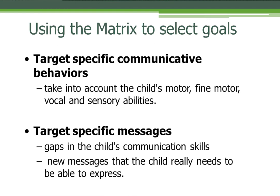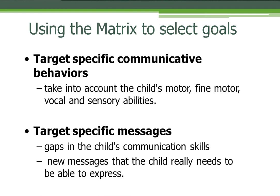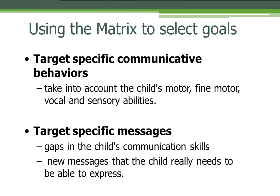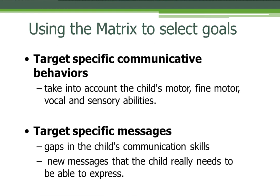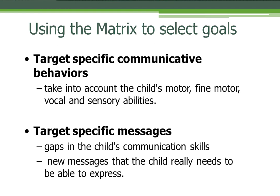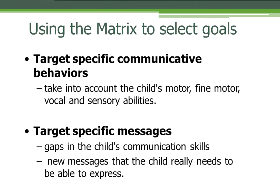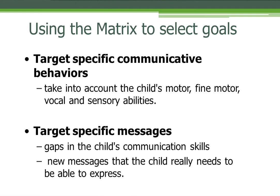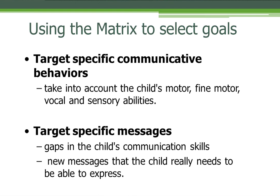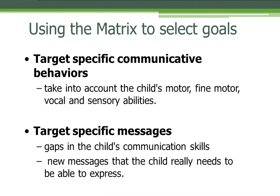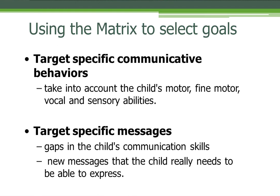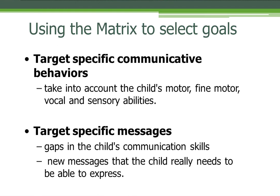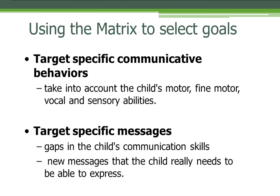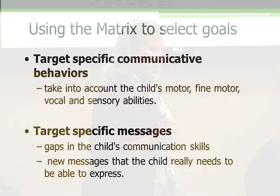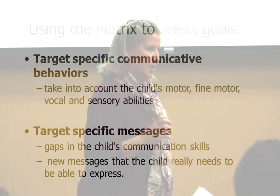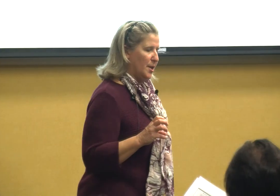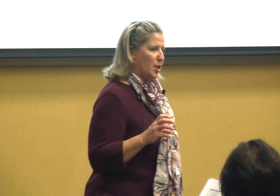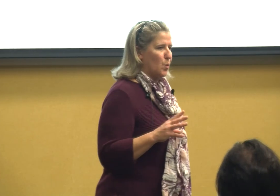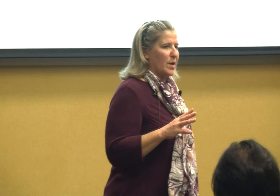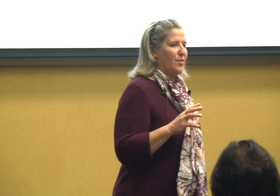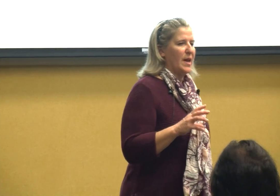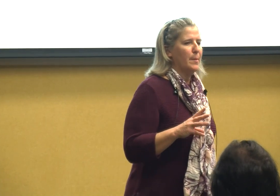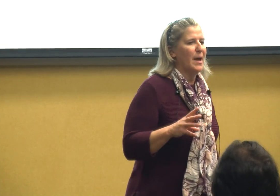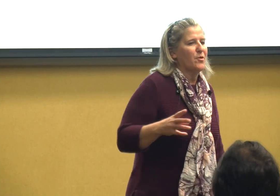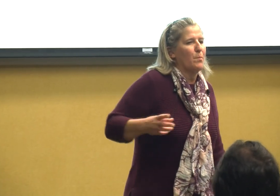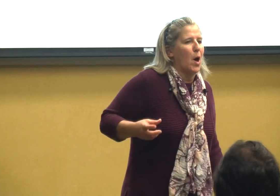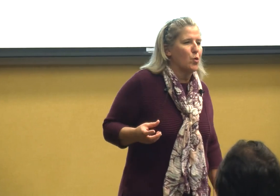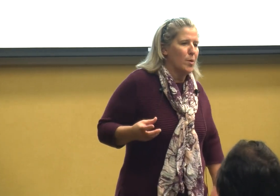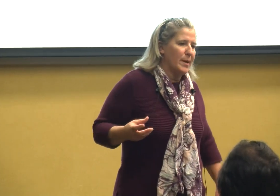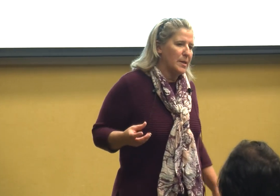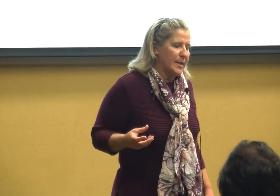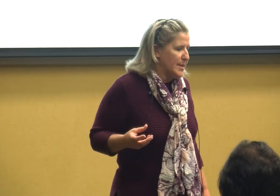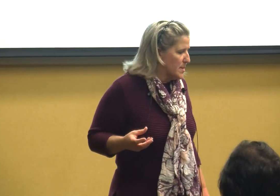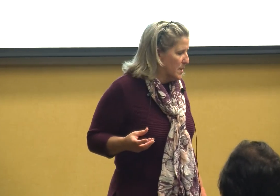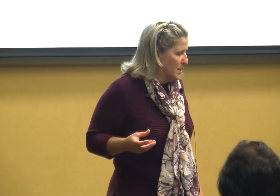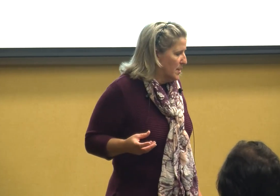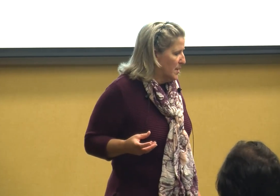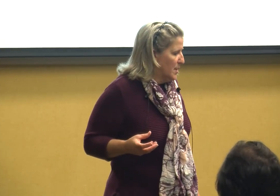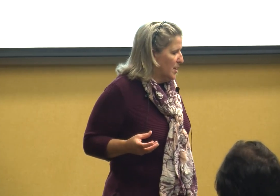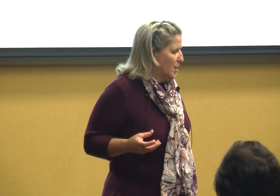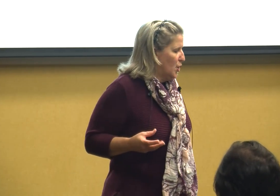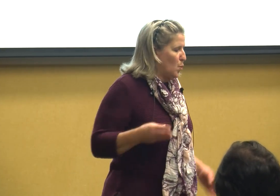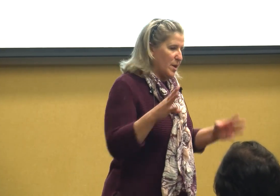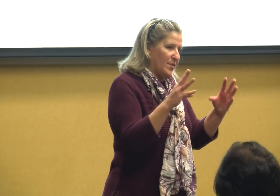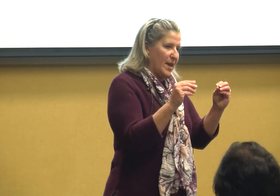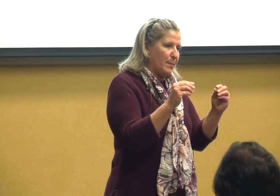when you're doing that you want to think about their motor abilities you want to think about